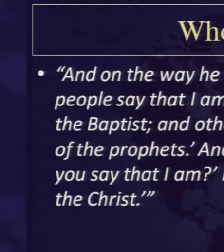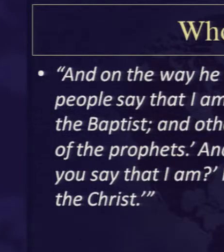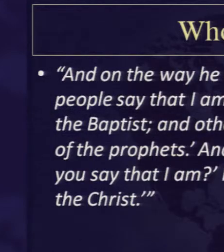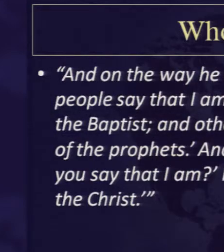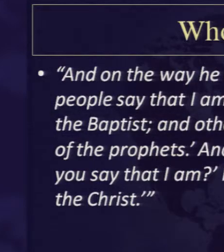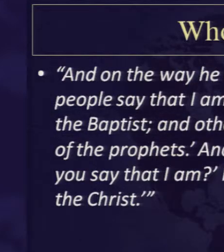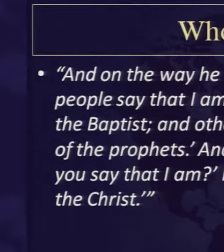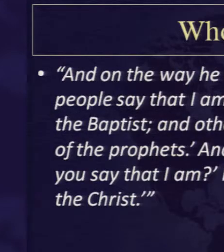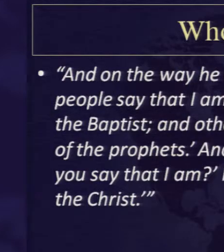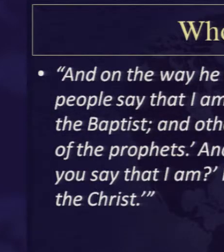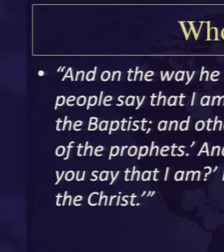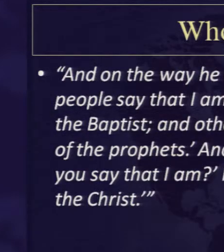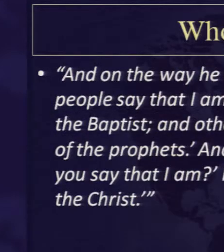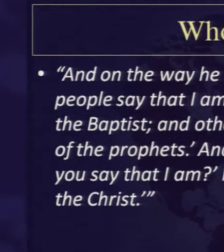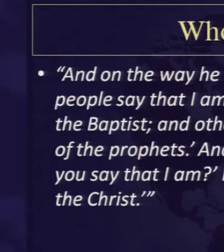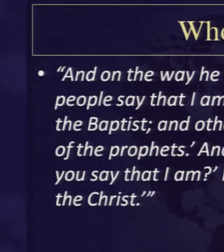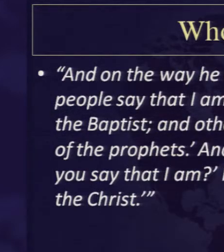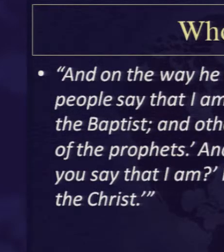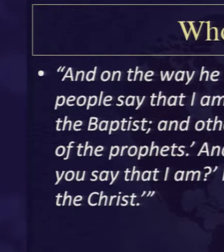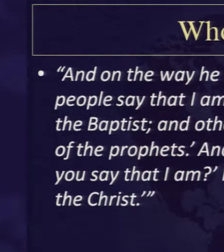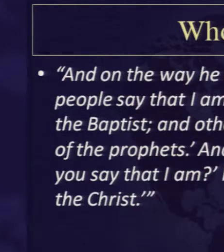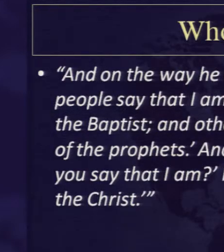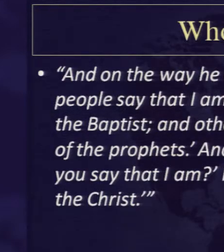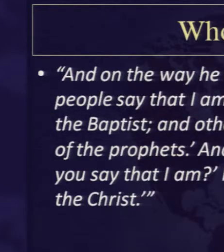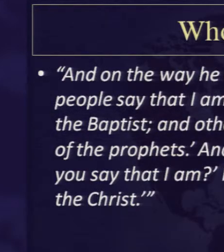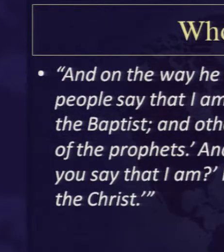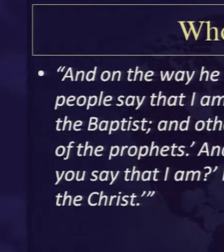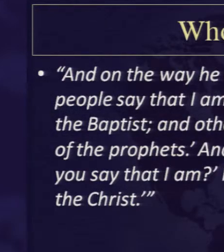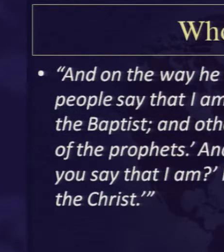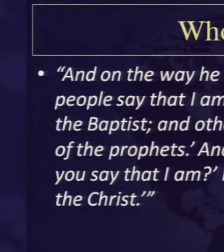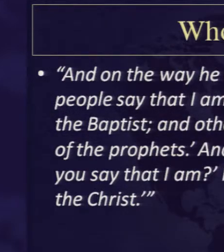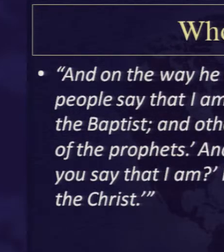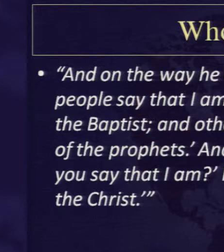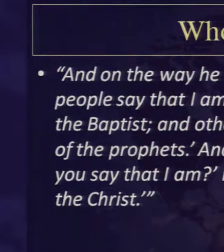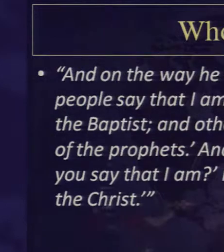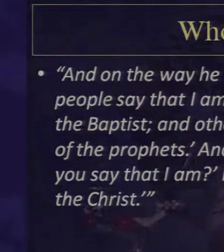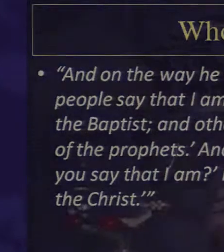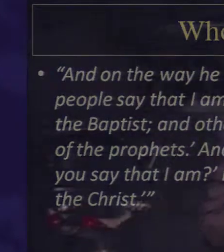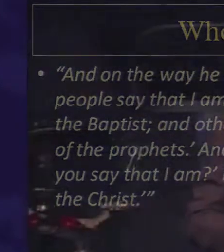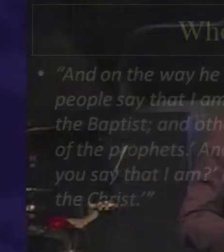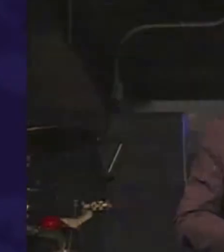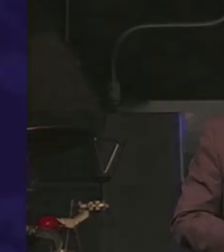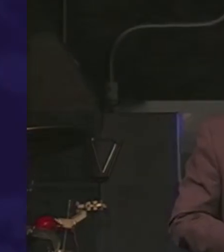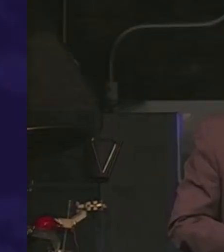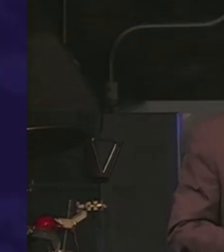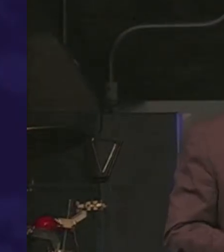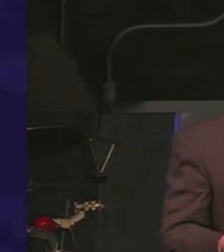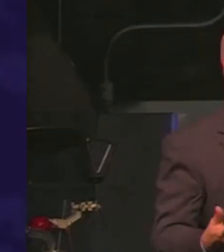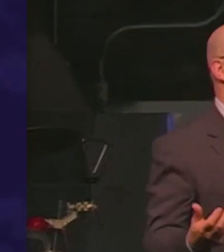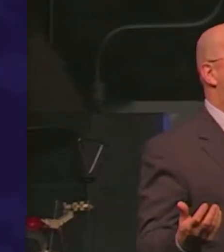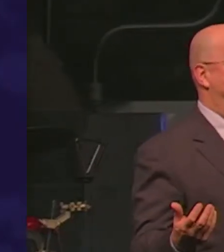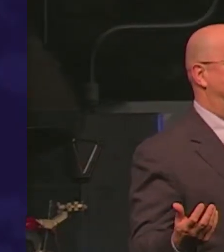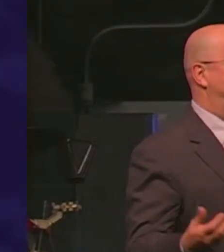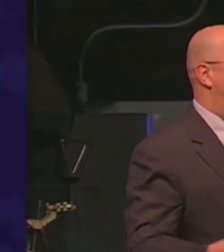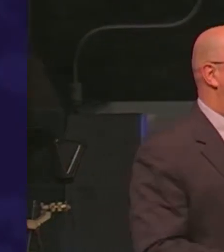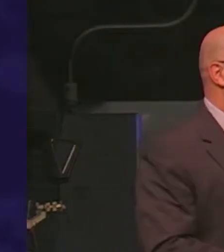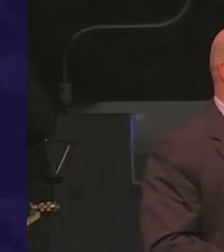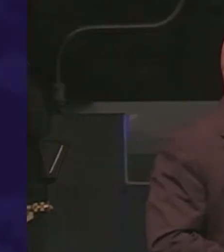Jesus was a created being he's Michael the Archangel some people are going to say Jesus is just one among many gods - there are some people that will